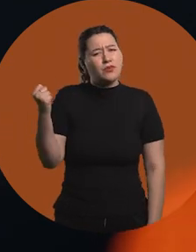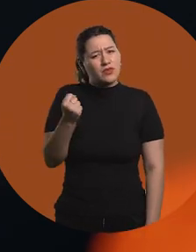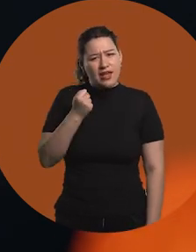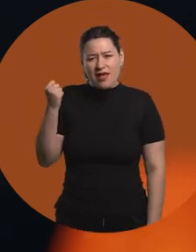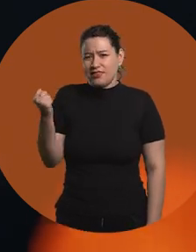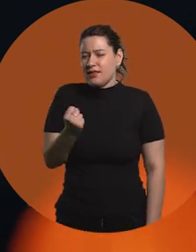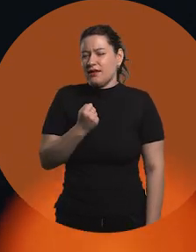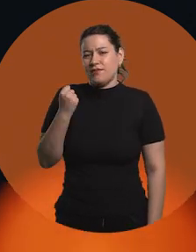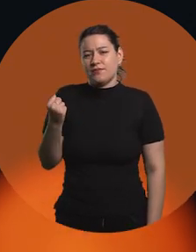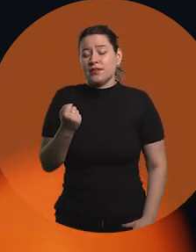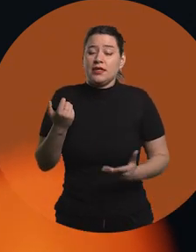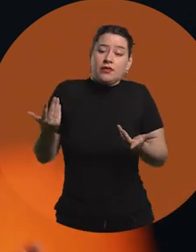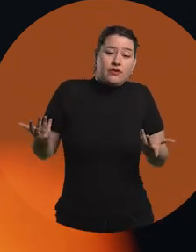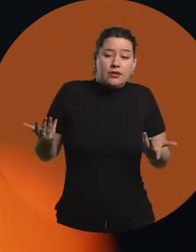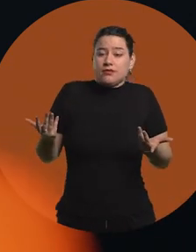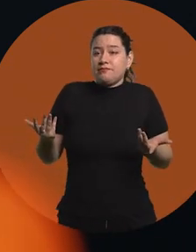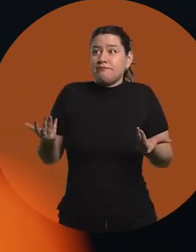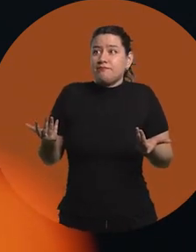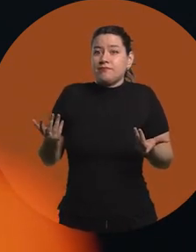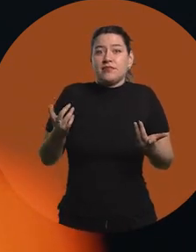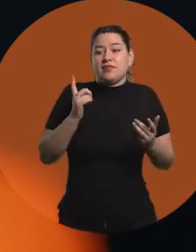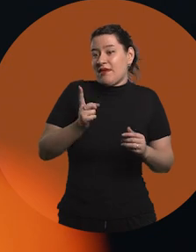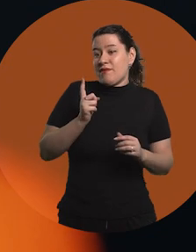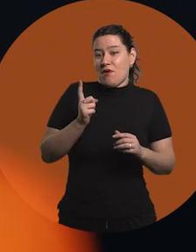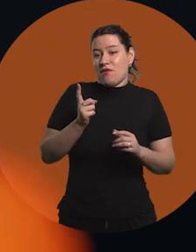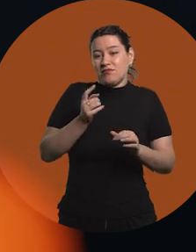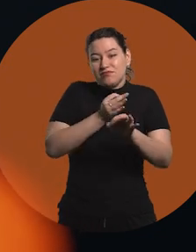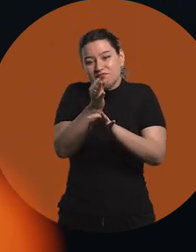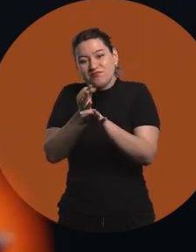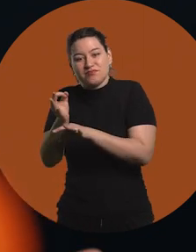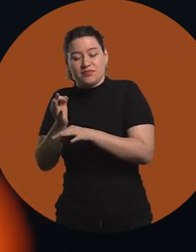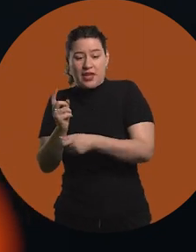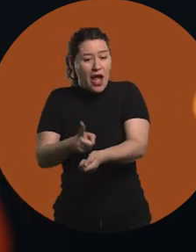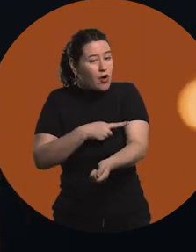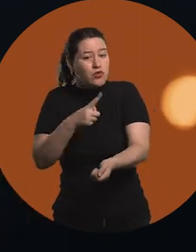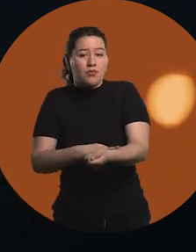I think that this is a very important thing to work on.